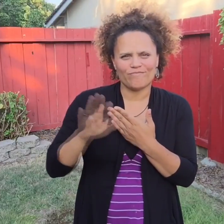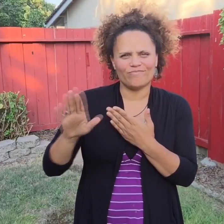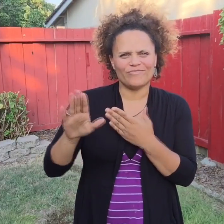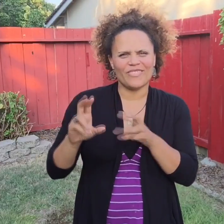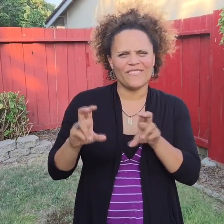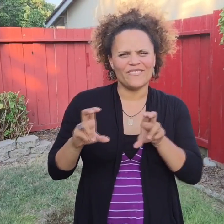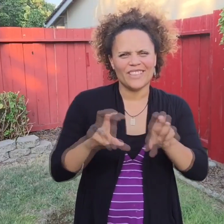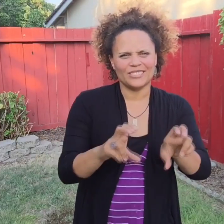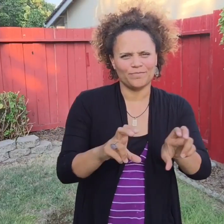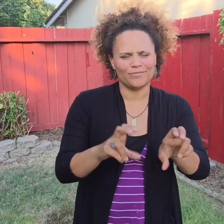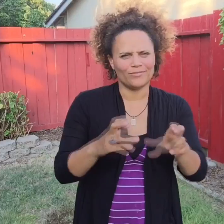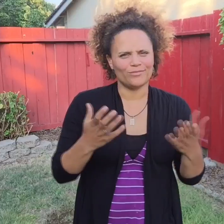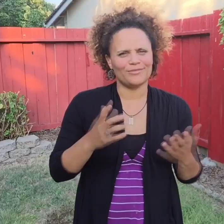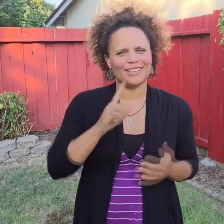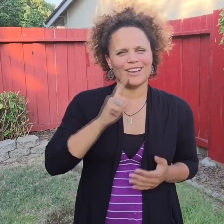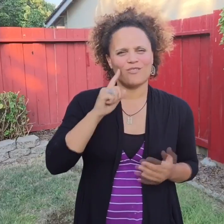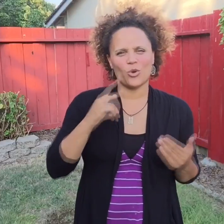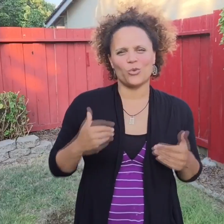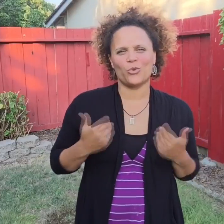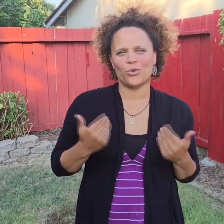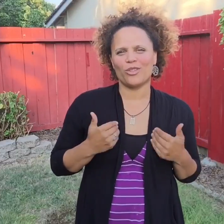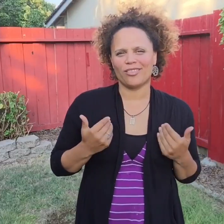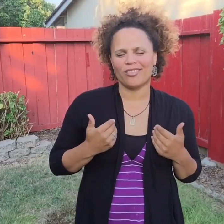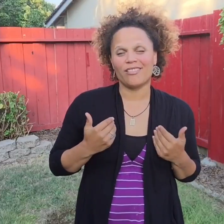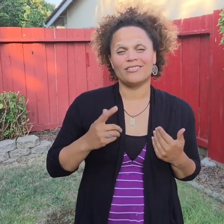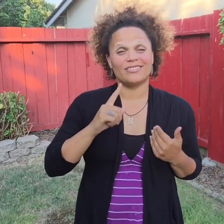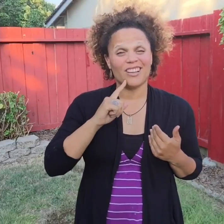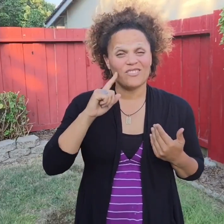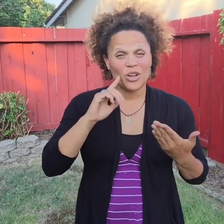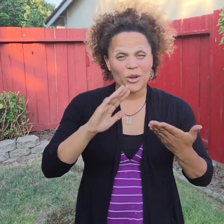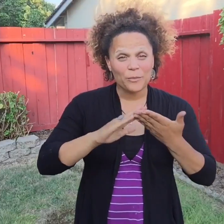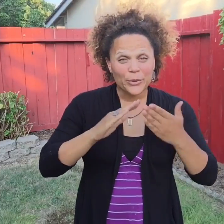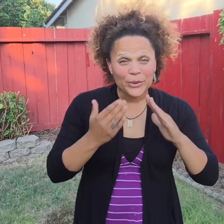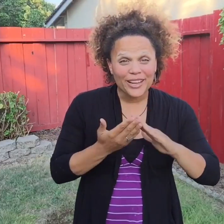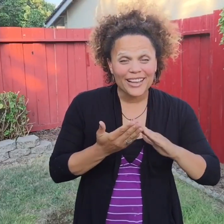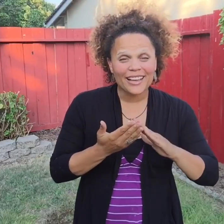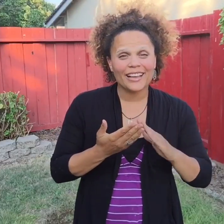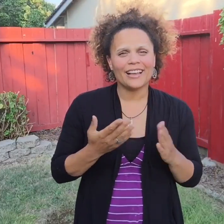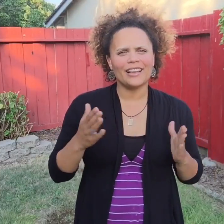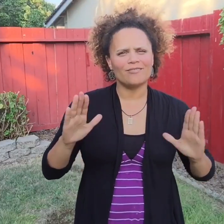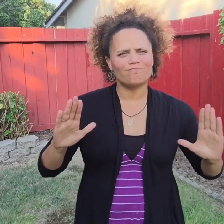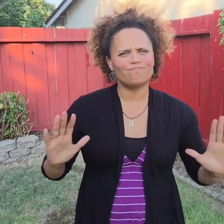for her investment towards deaf youth and the Deaf Community.